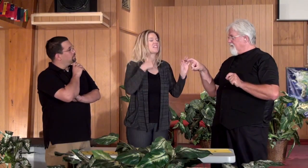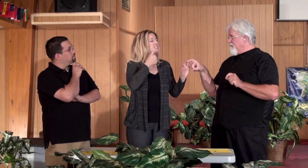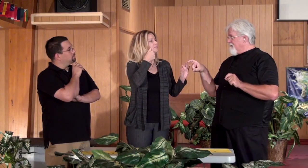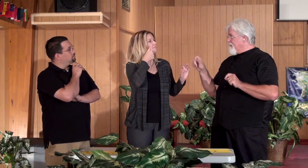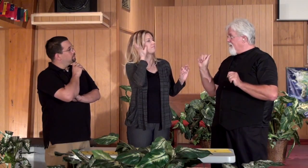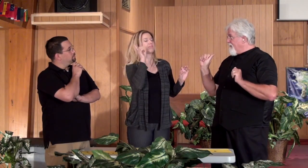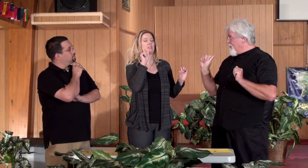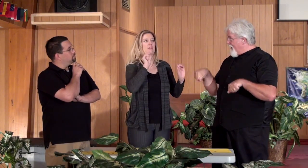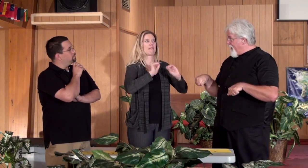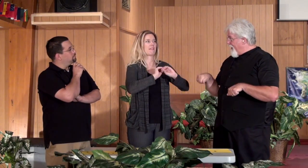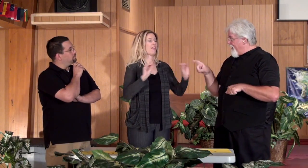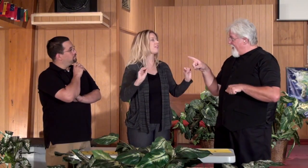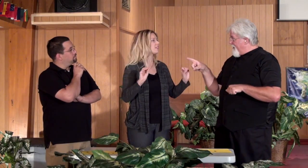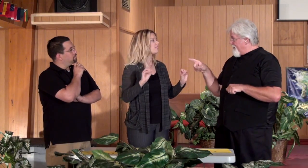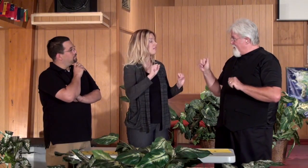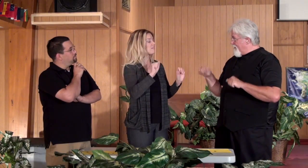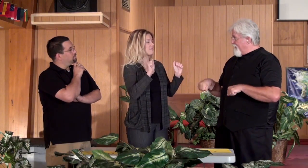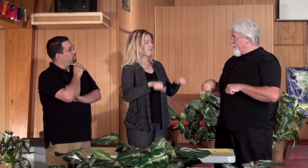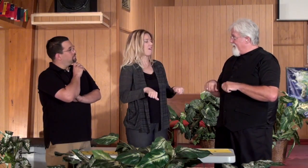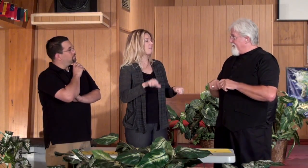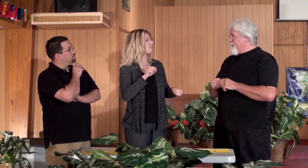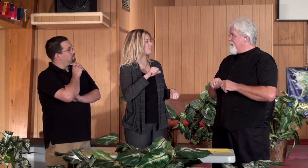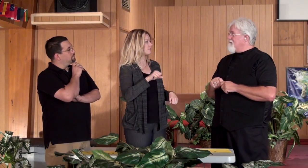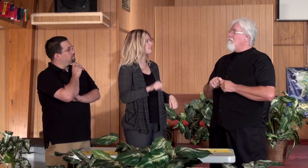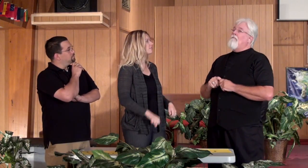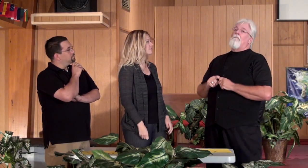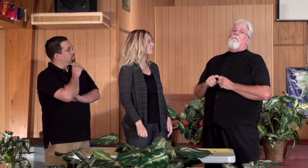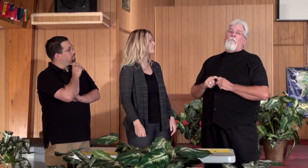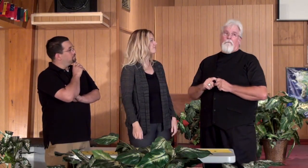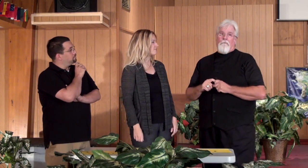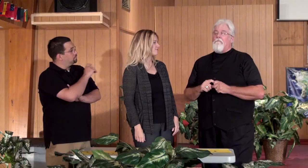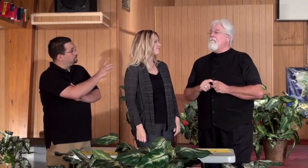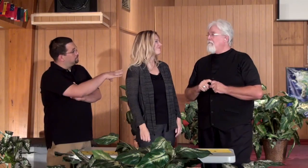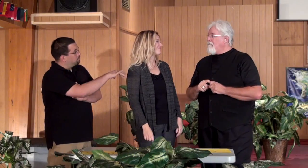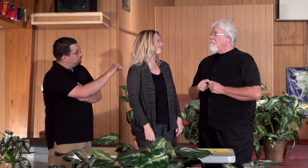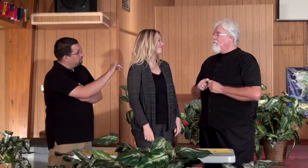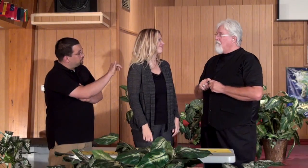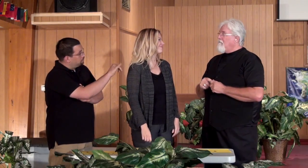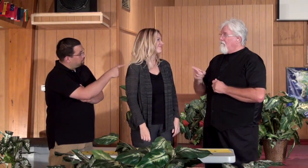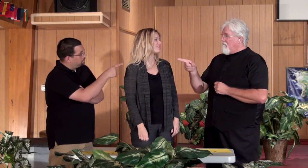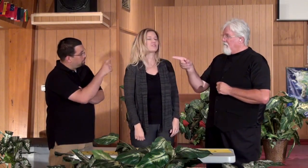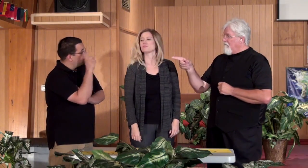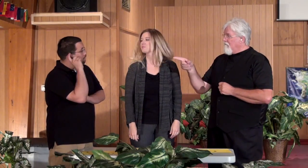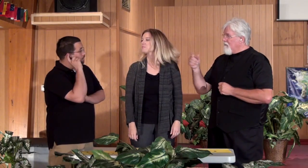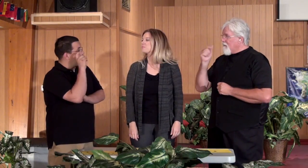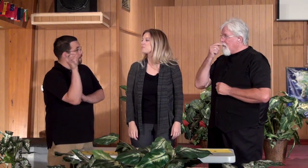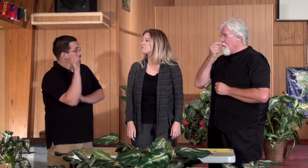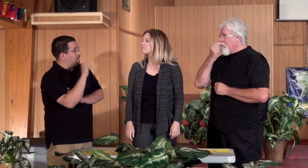Candice: Oh yeah I can take them off, and I'm completely deaf when I take them off. Oh yeah. Ryan: So is that the same with you with your